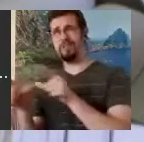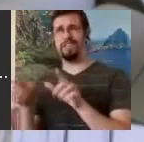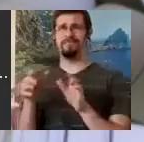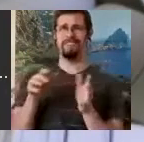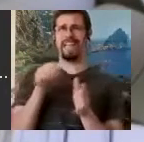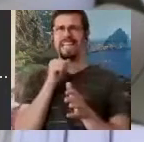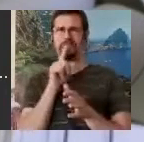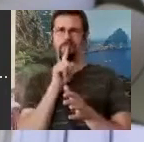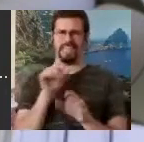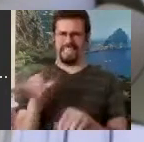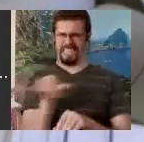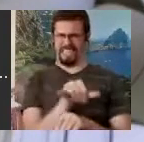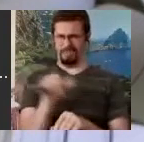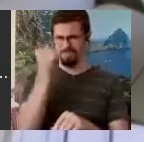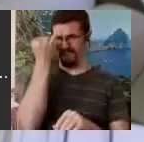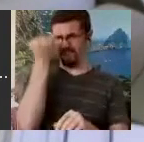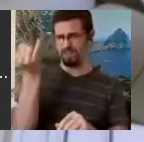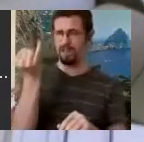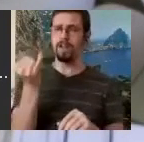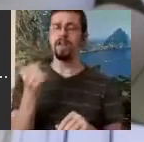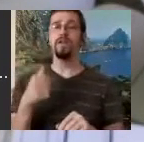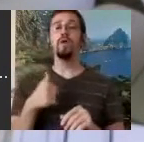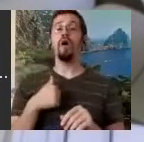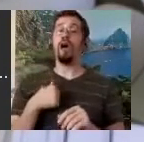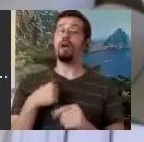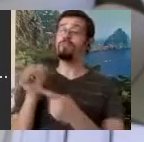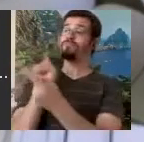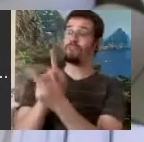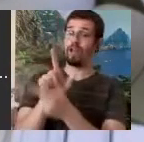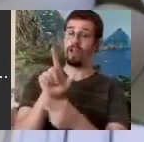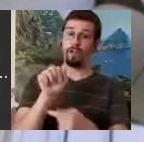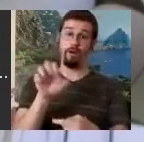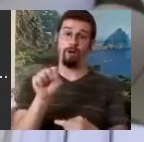went to Lars and the research group and said "I'm honored to work on this and yes